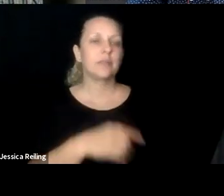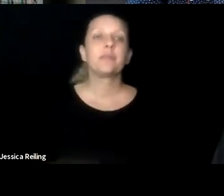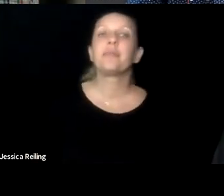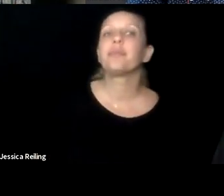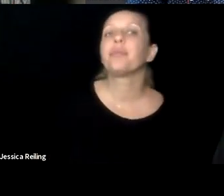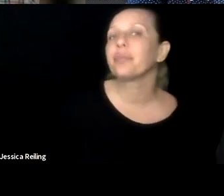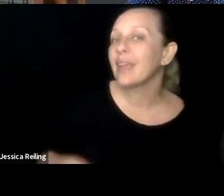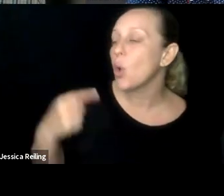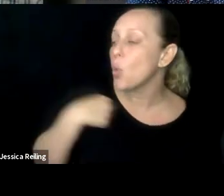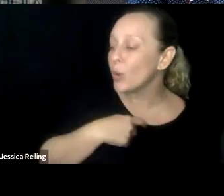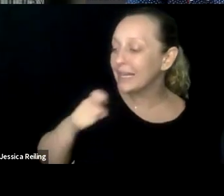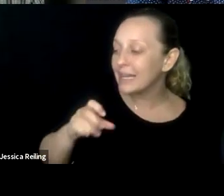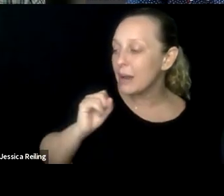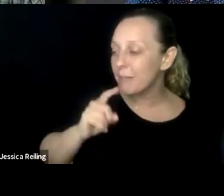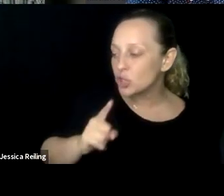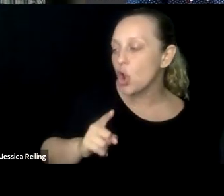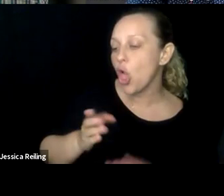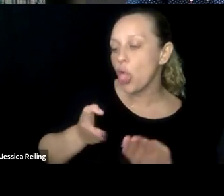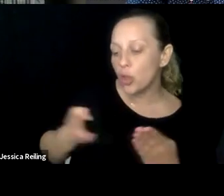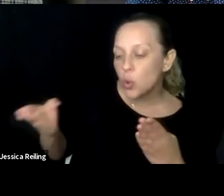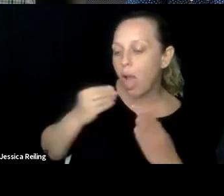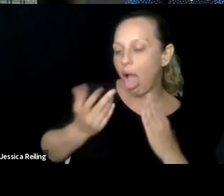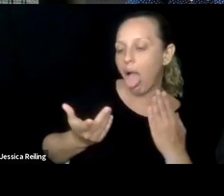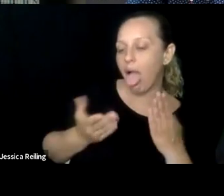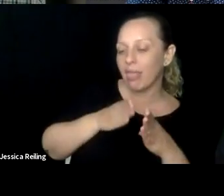Absolutel y. If